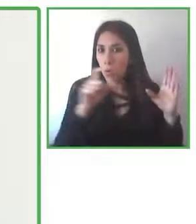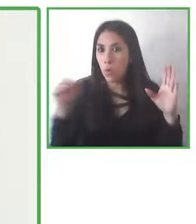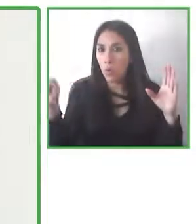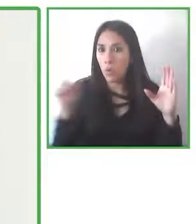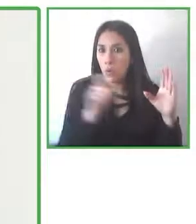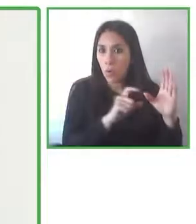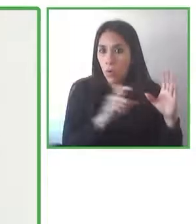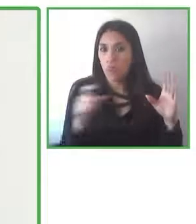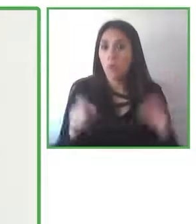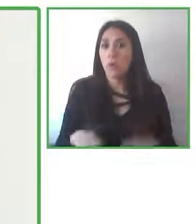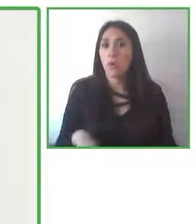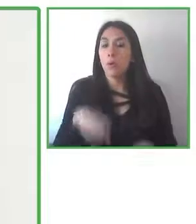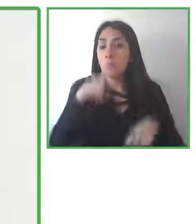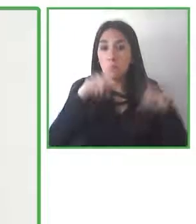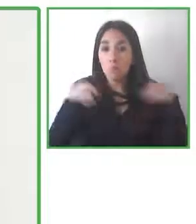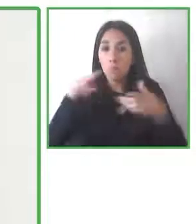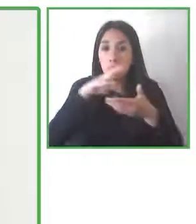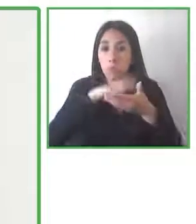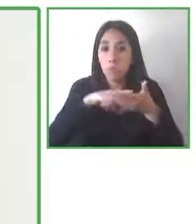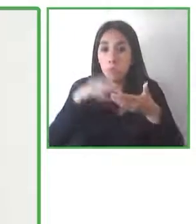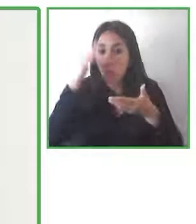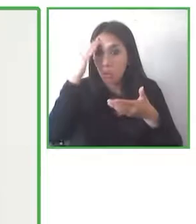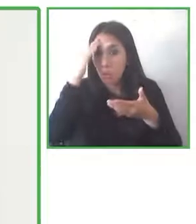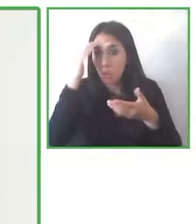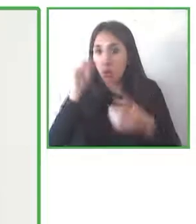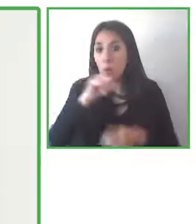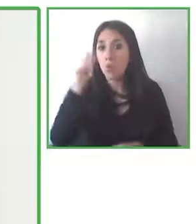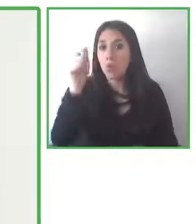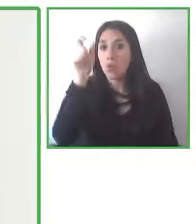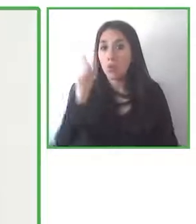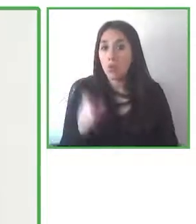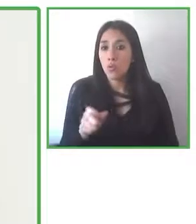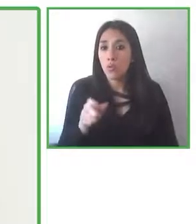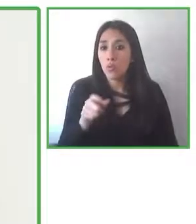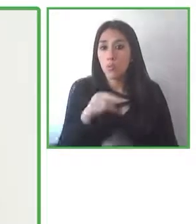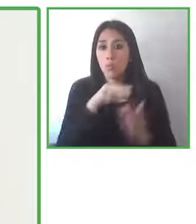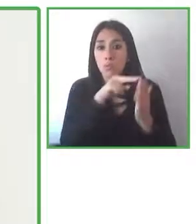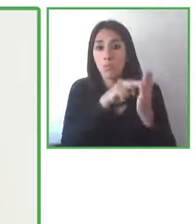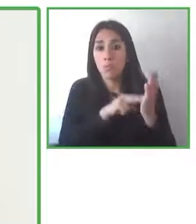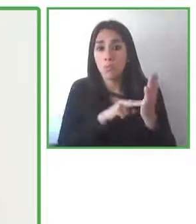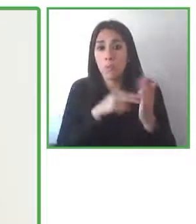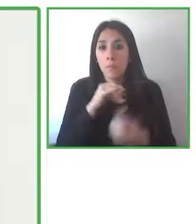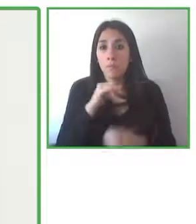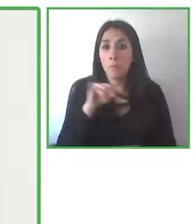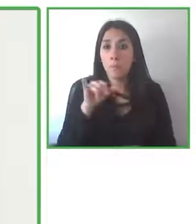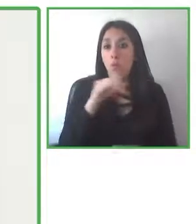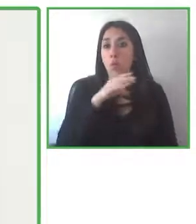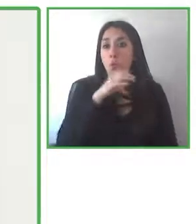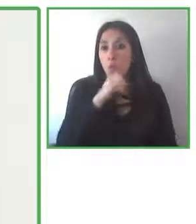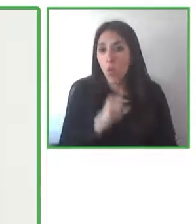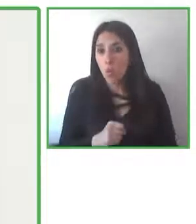reading abilities or new readers elderly people for instance and it can also help us to insert